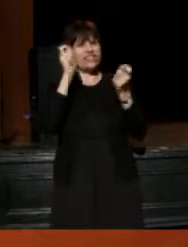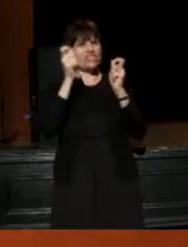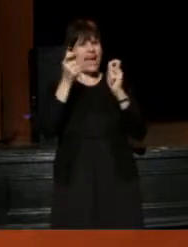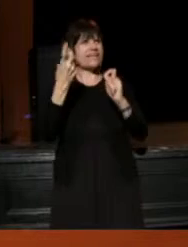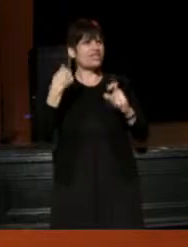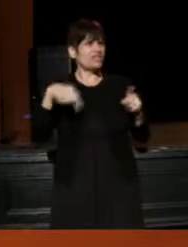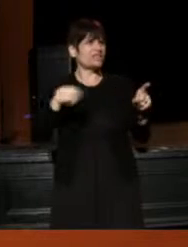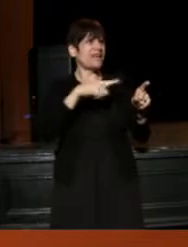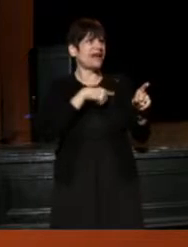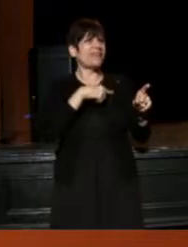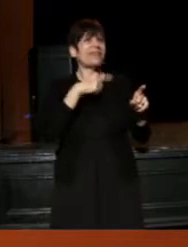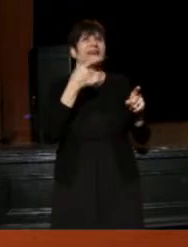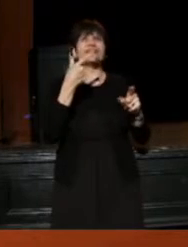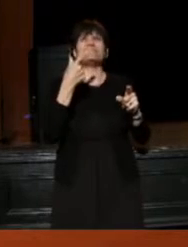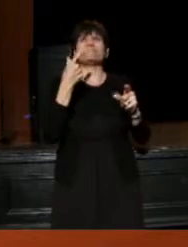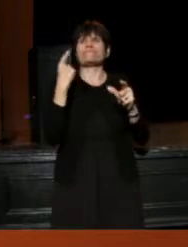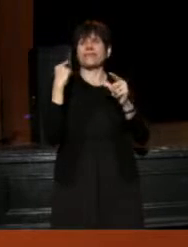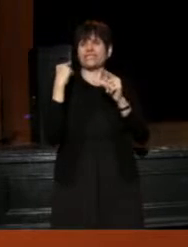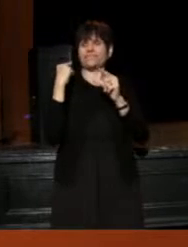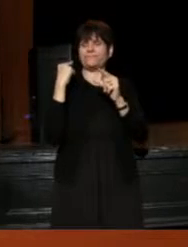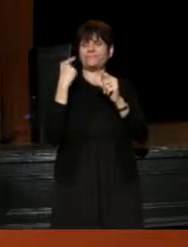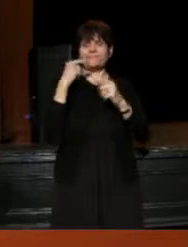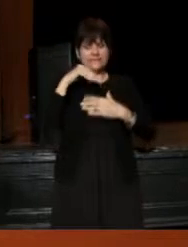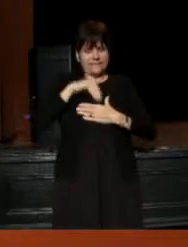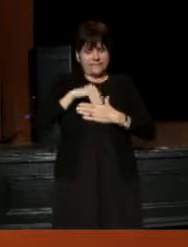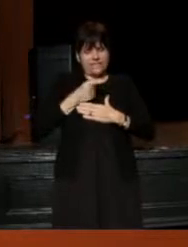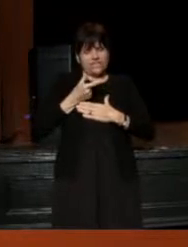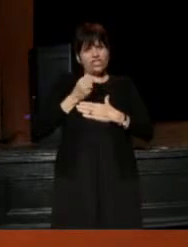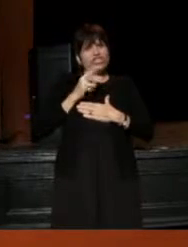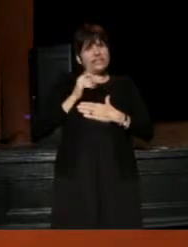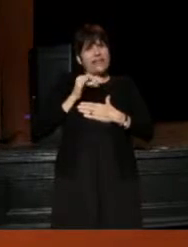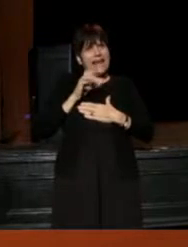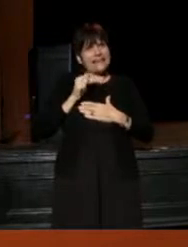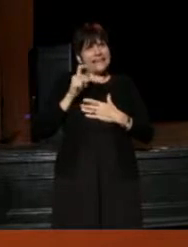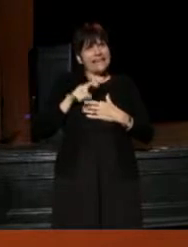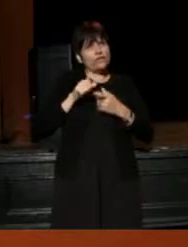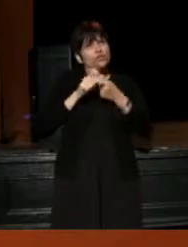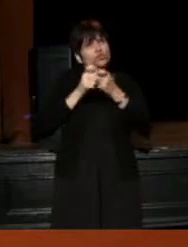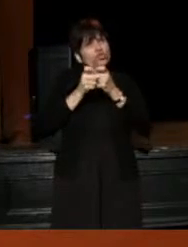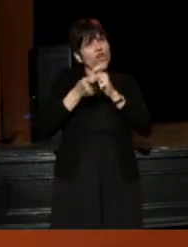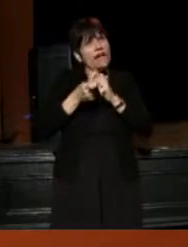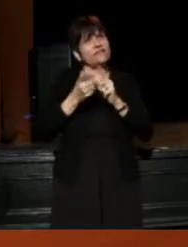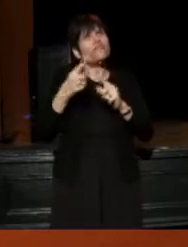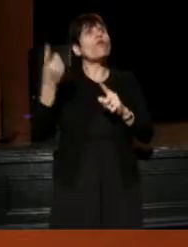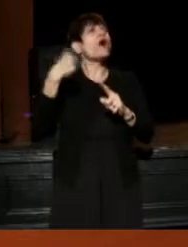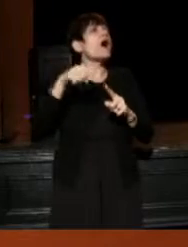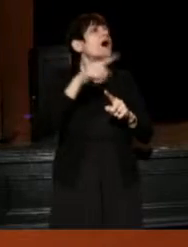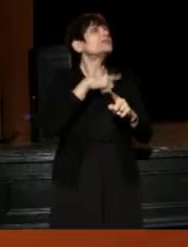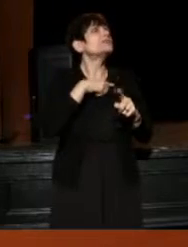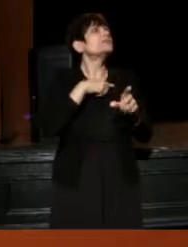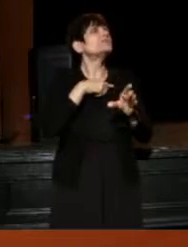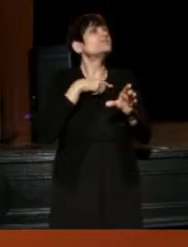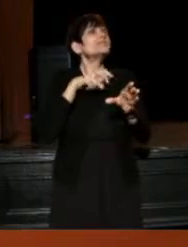the genetics that need to evolve, is for us to step away from that,